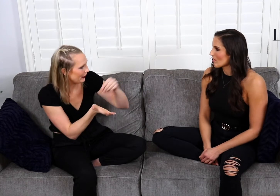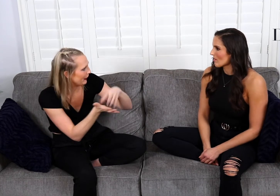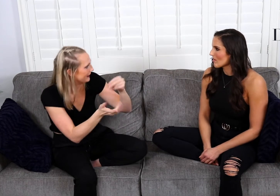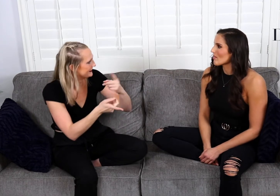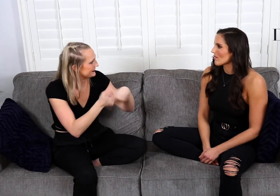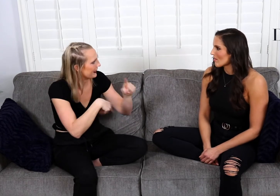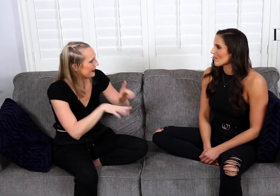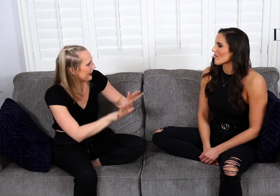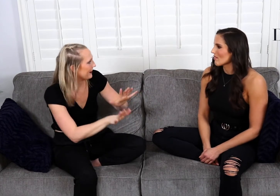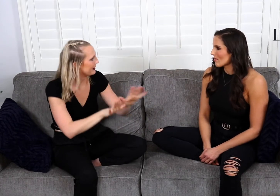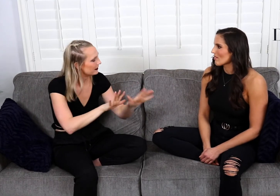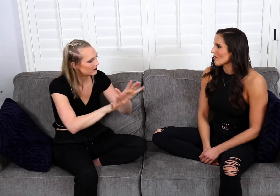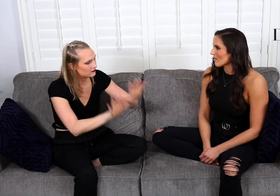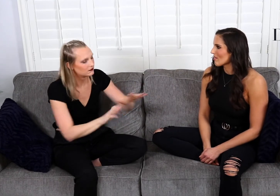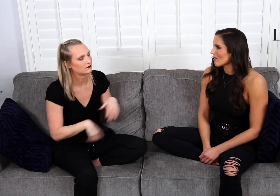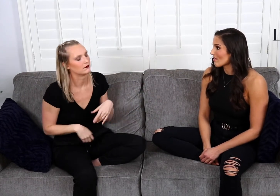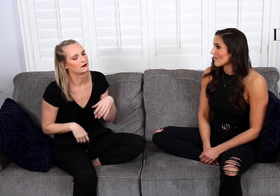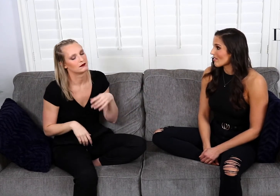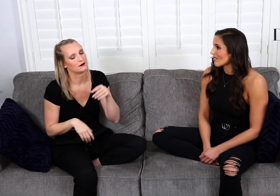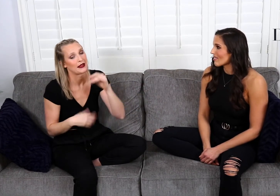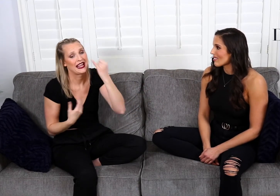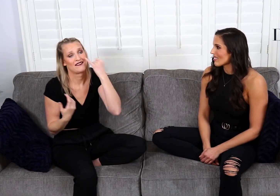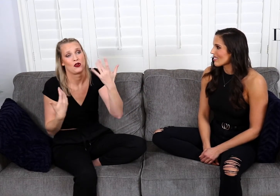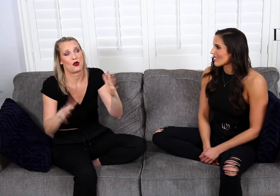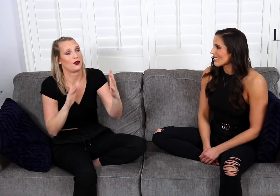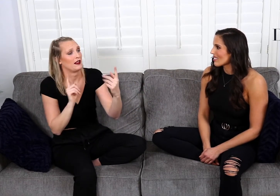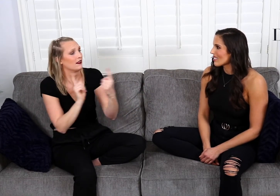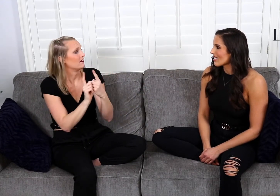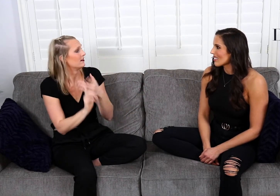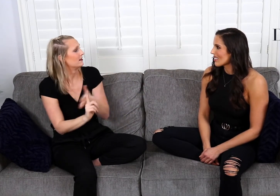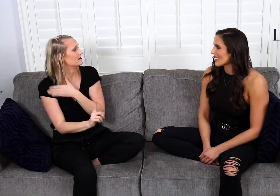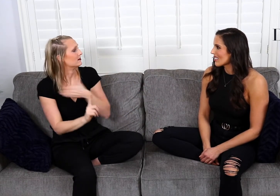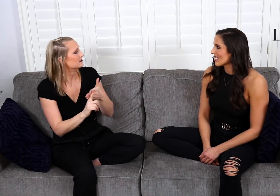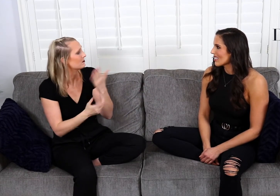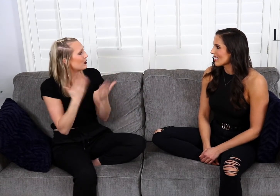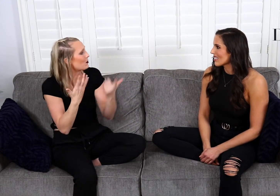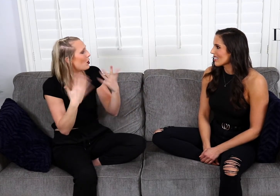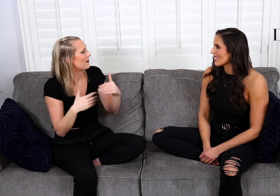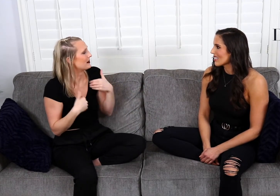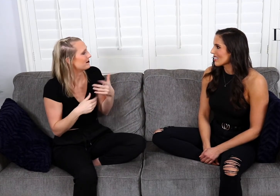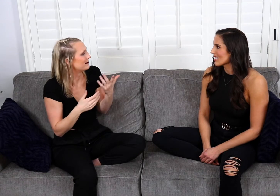Learning gestures and signs. if I've already met them and he has a little bit of